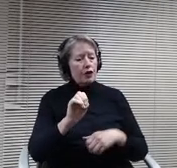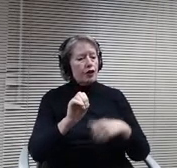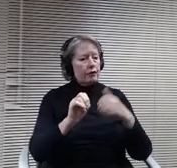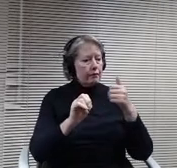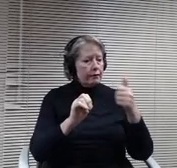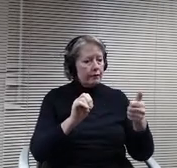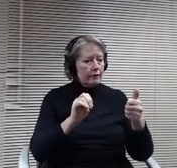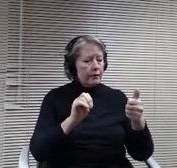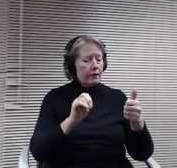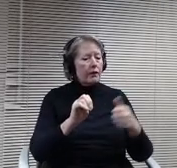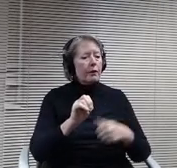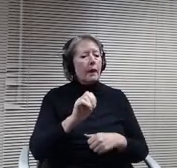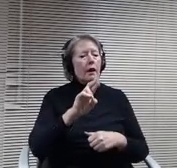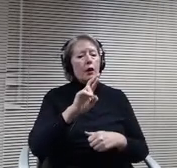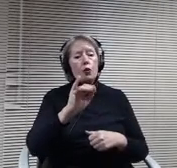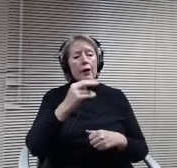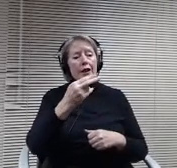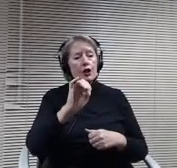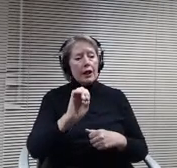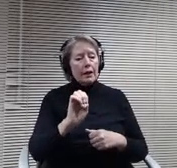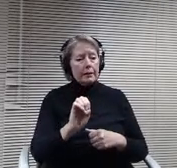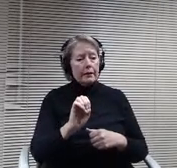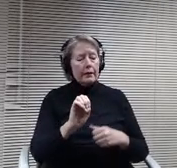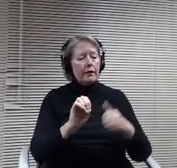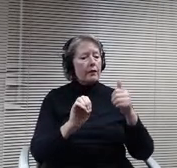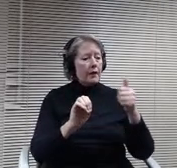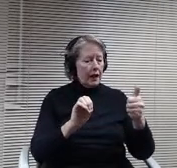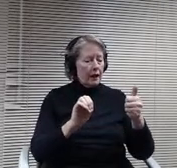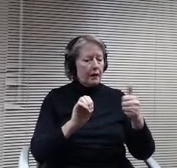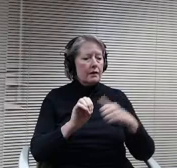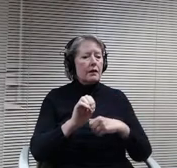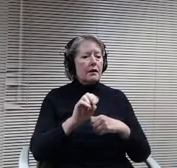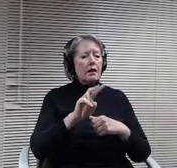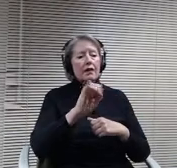I board member Vitaly I board Member Wagner.